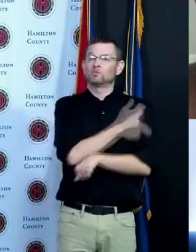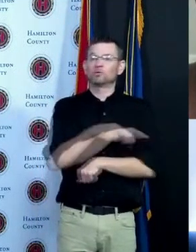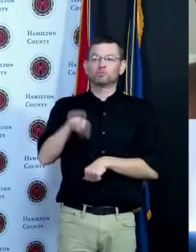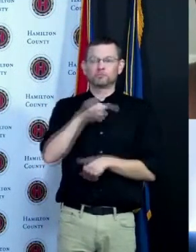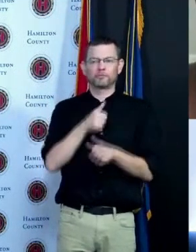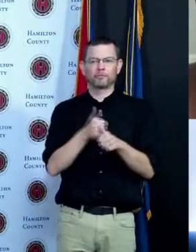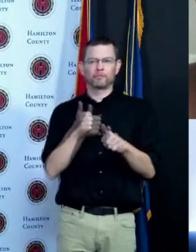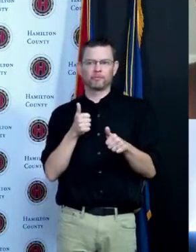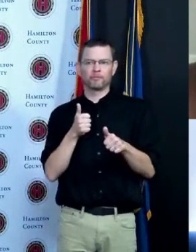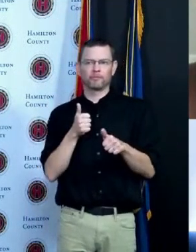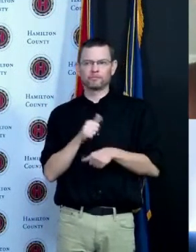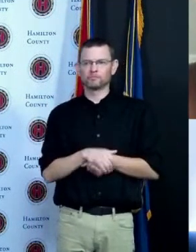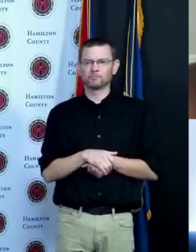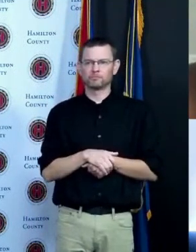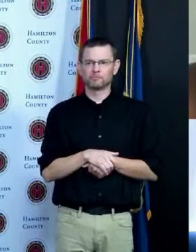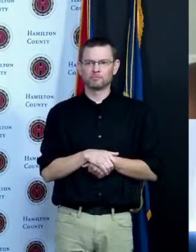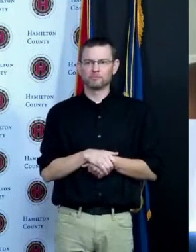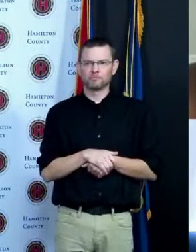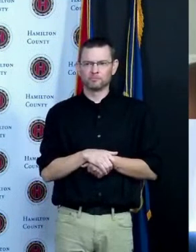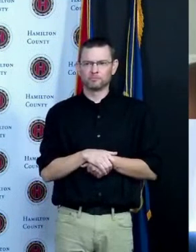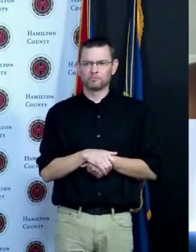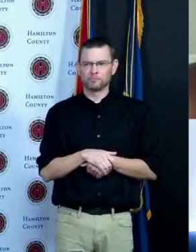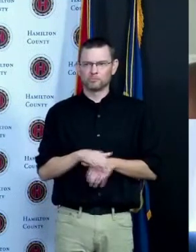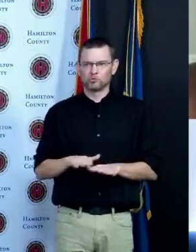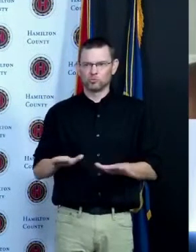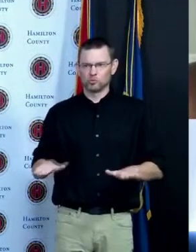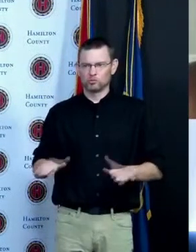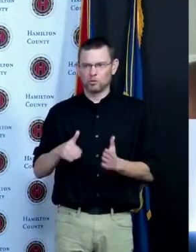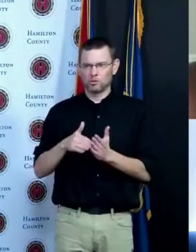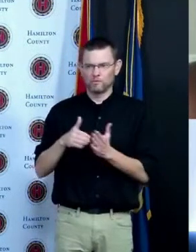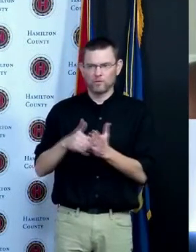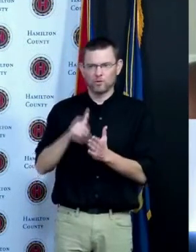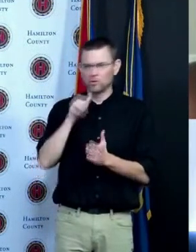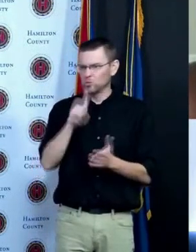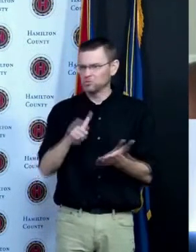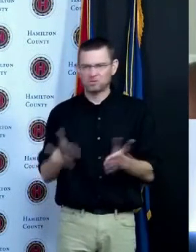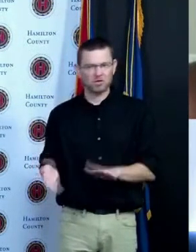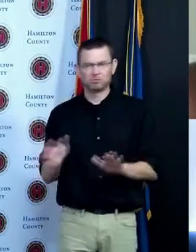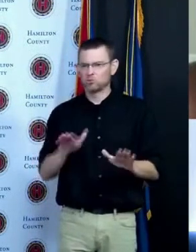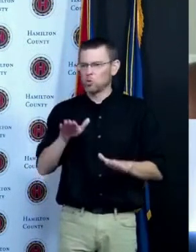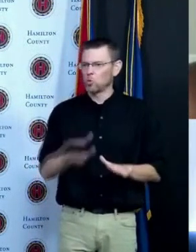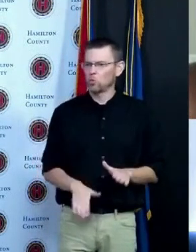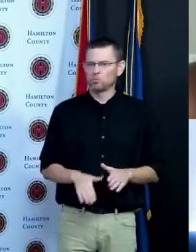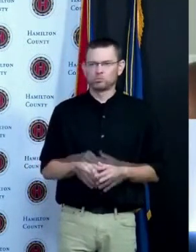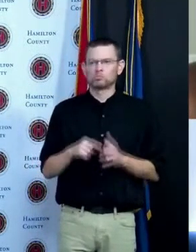often do not die from Covid there are instances where that happens so I'd ask parents to take